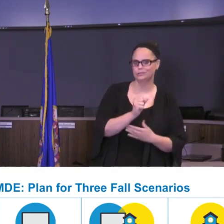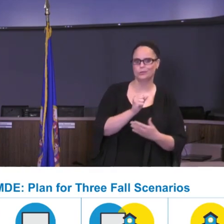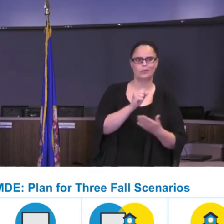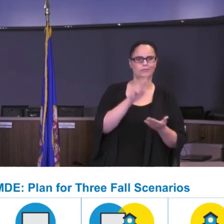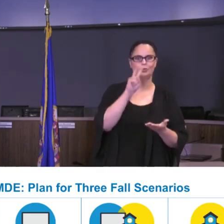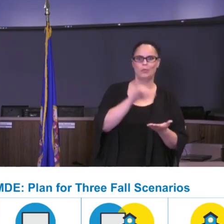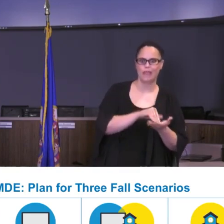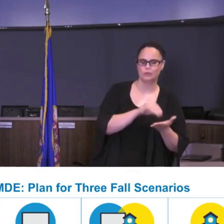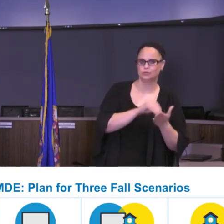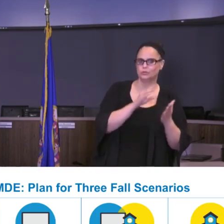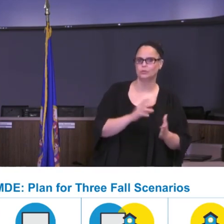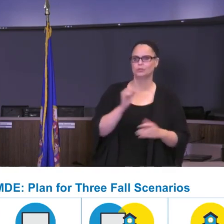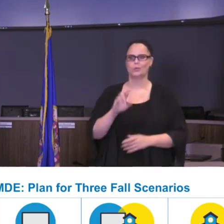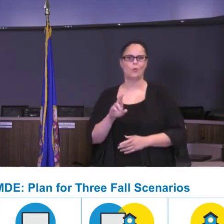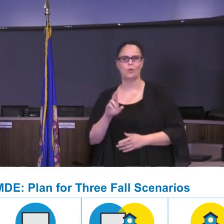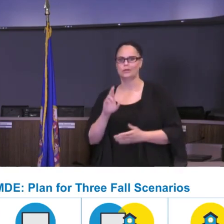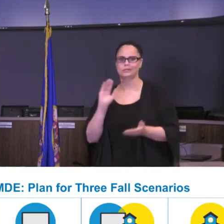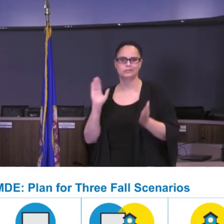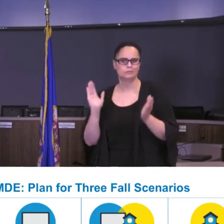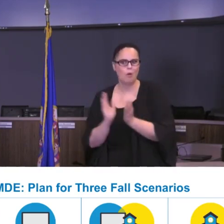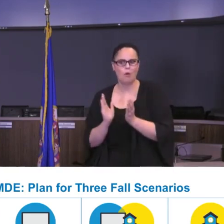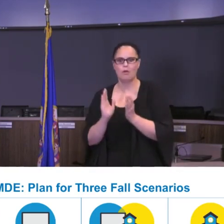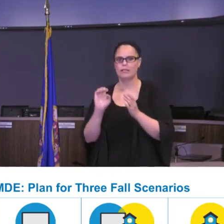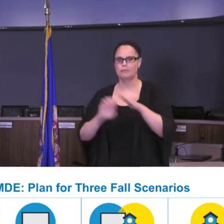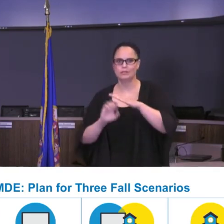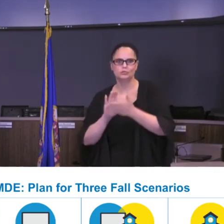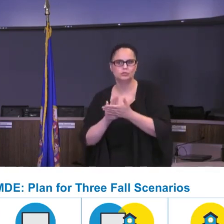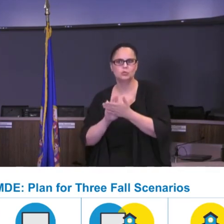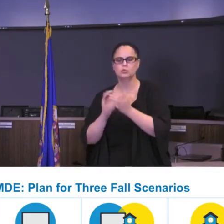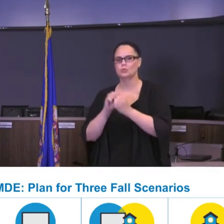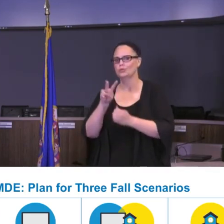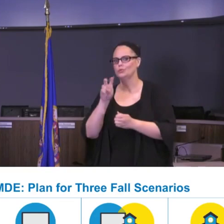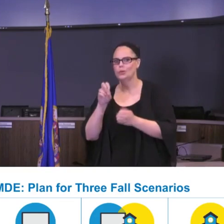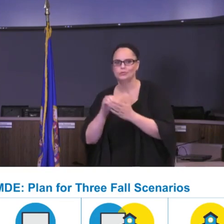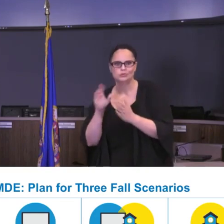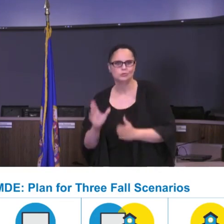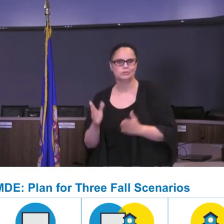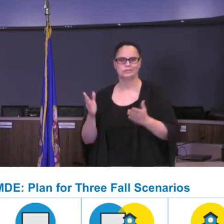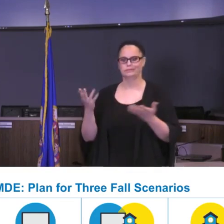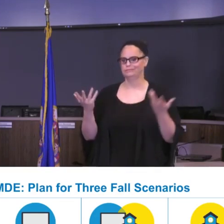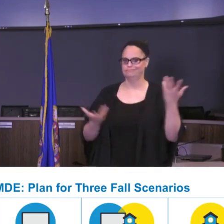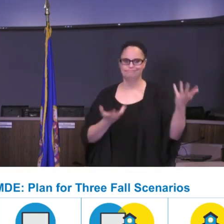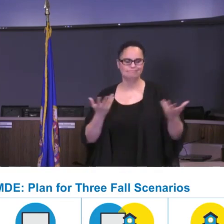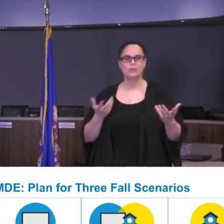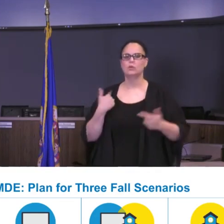schools that are that are 200 students. It just isn't safe at this point. We haven't been given clearance that we would be